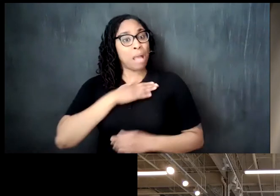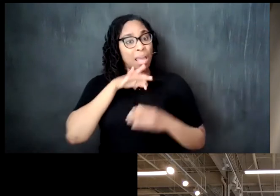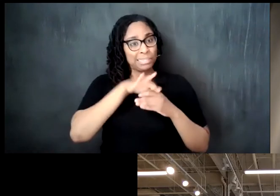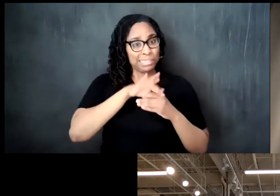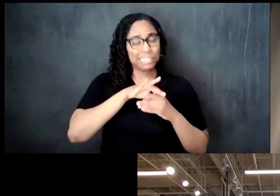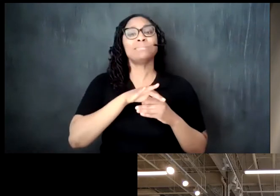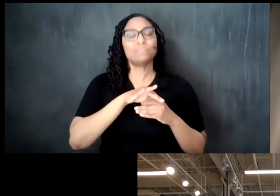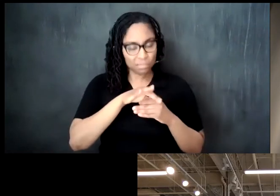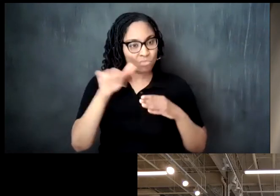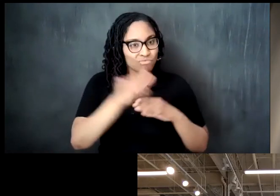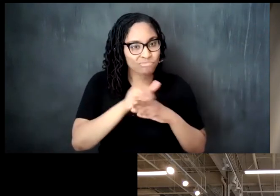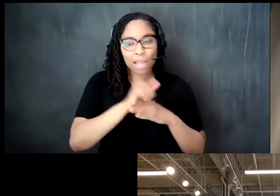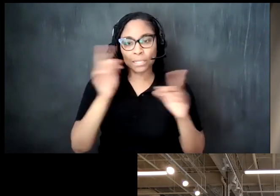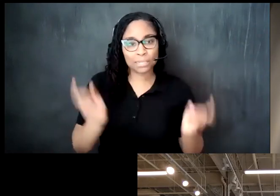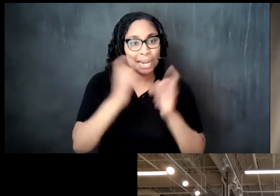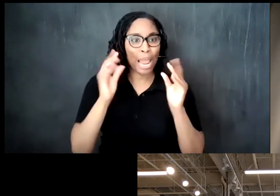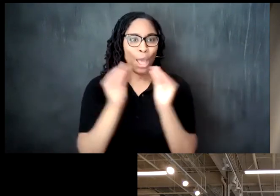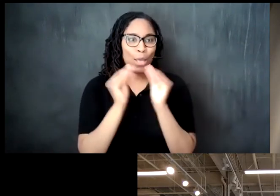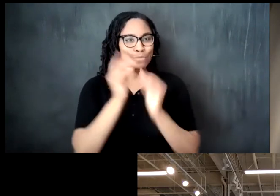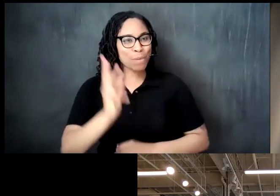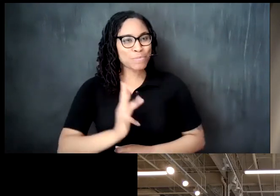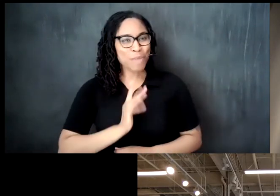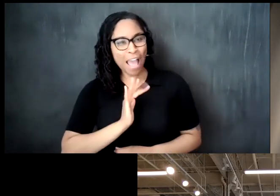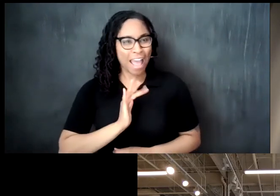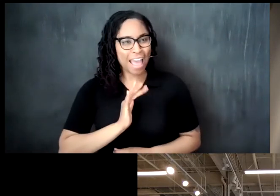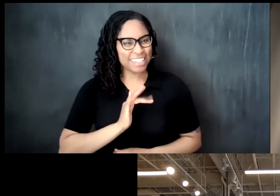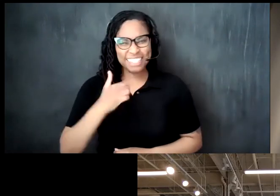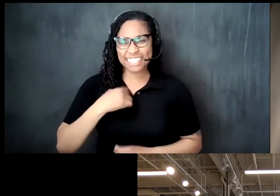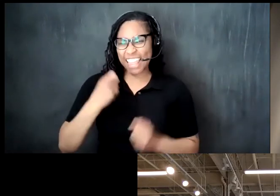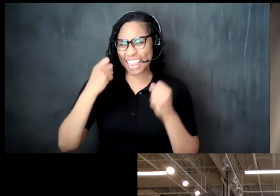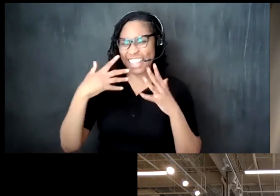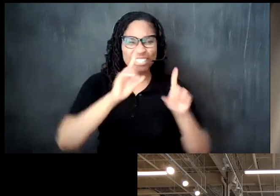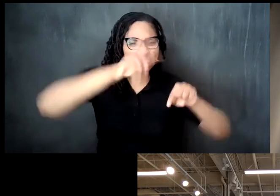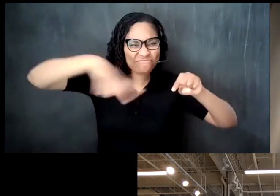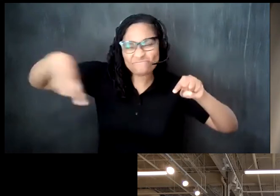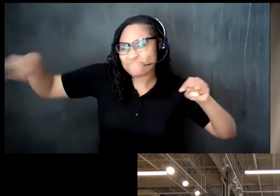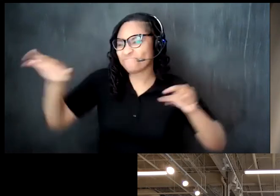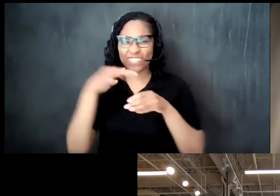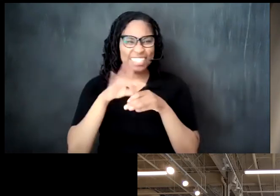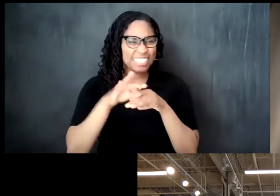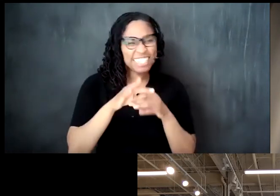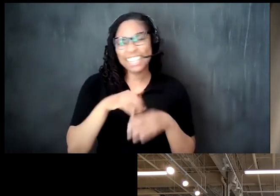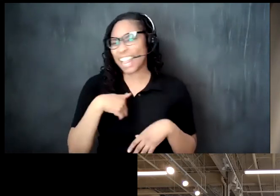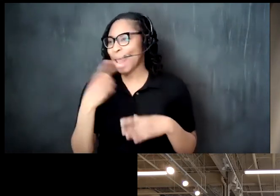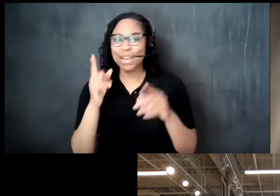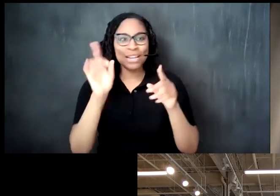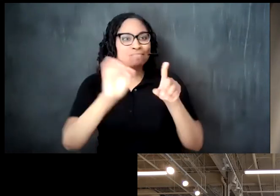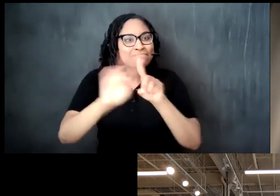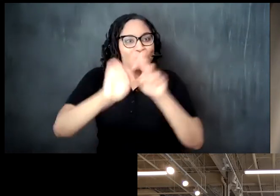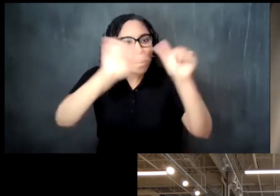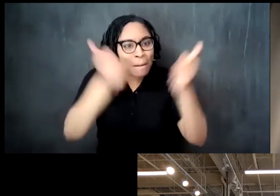and ritual is more elaborate because i like lots of teas and i have pottery and i have tea dress